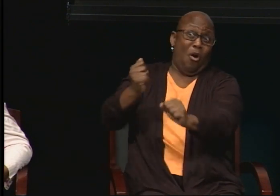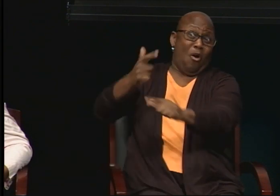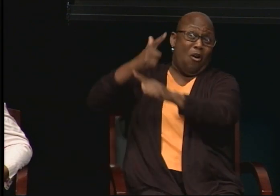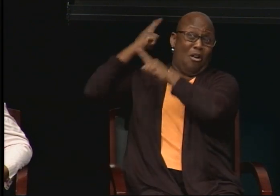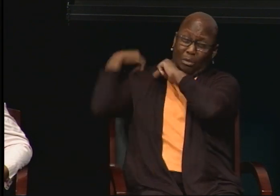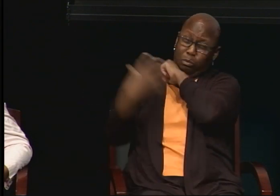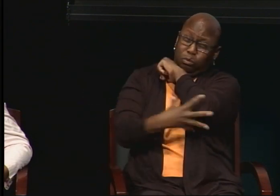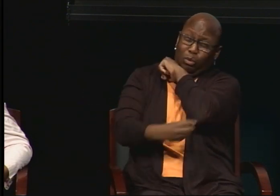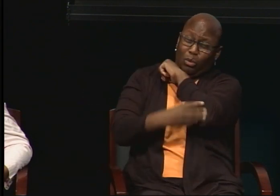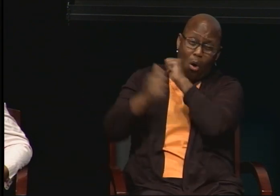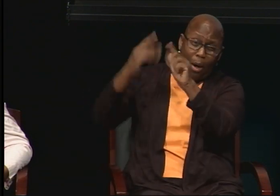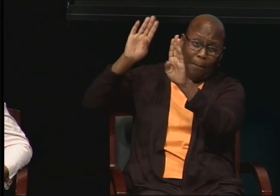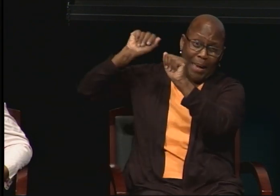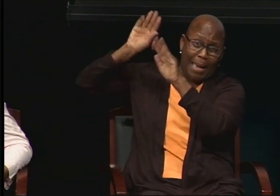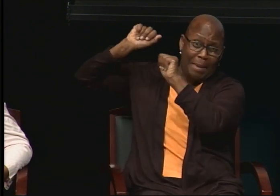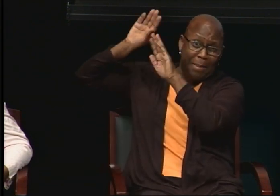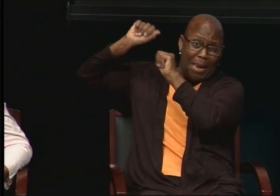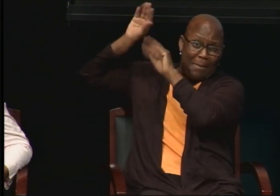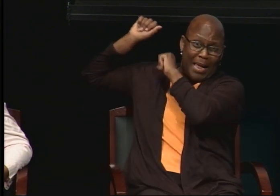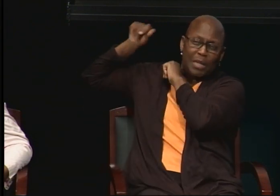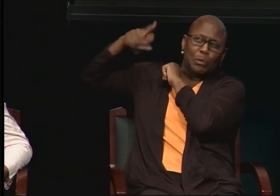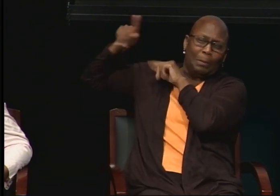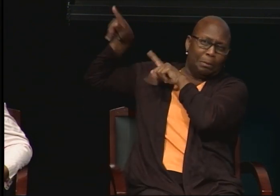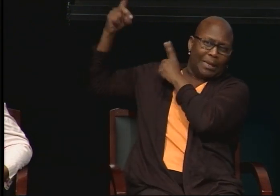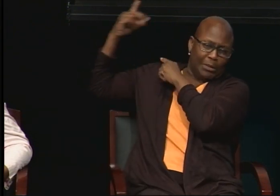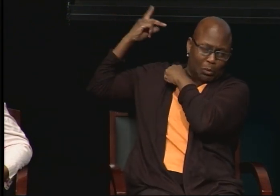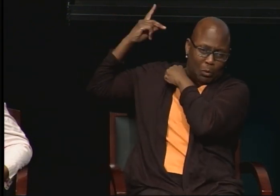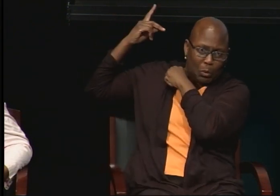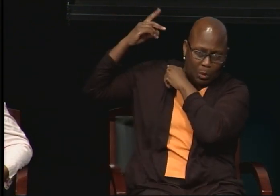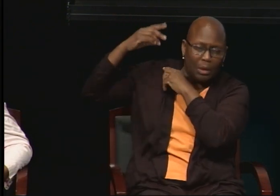that I've ever done, find out who those supporters are.